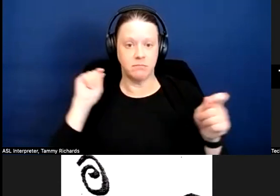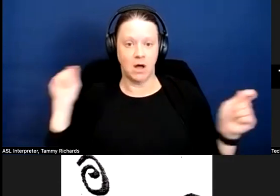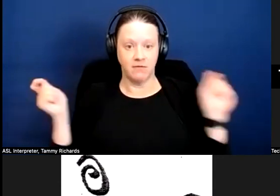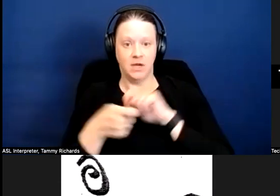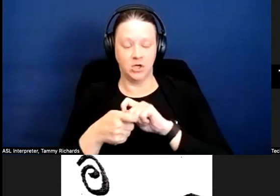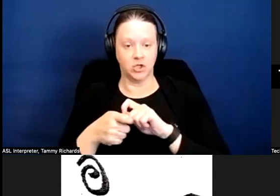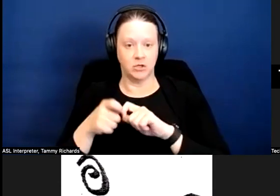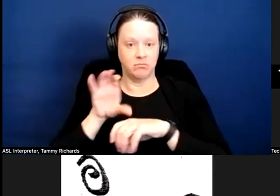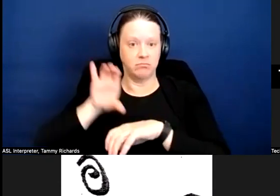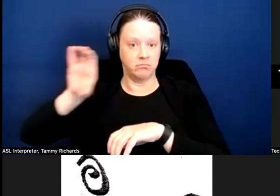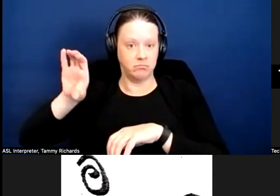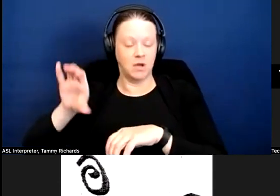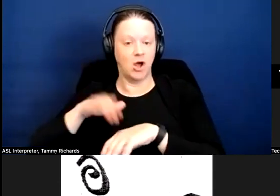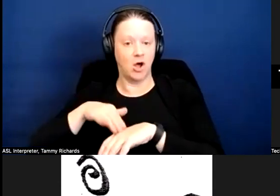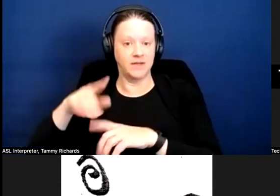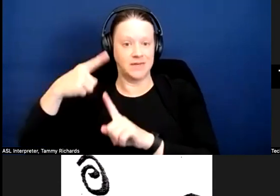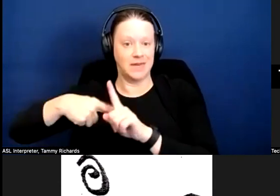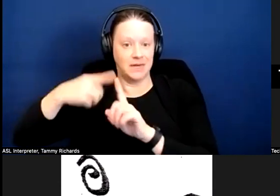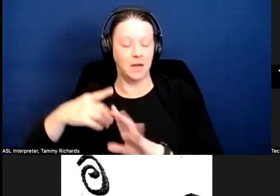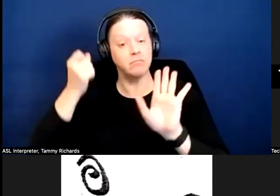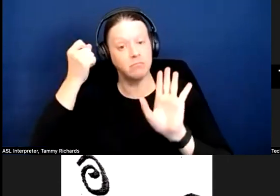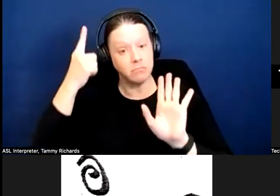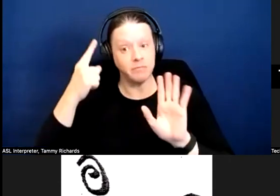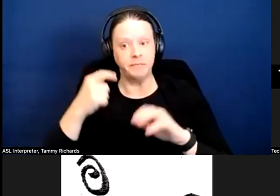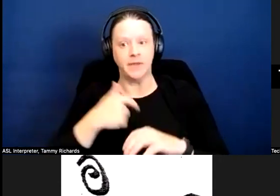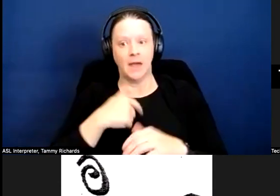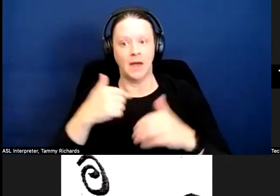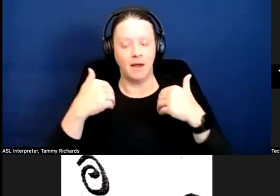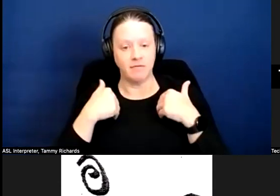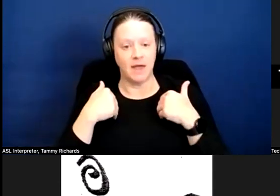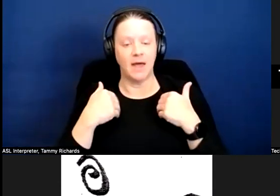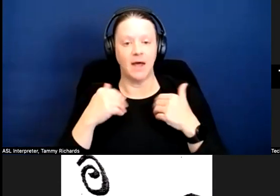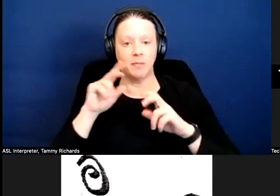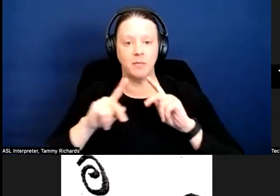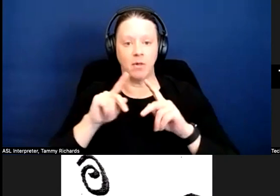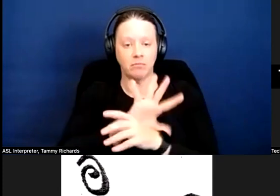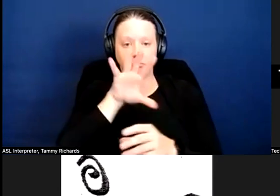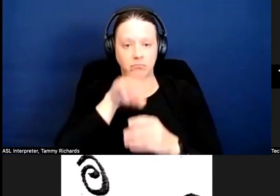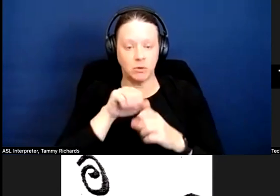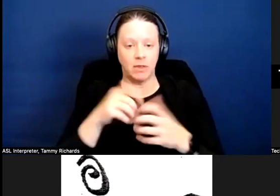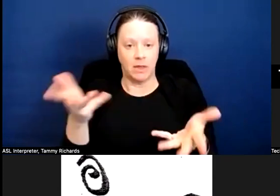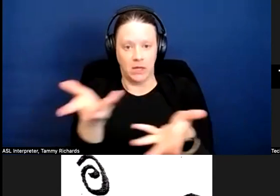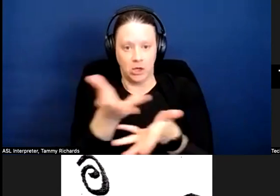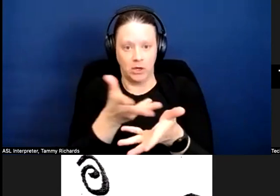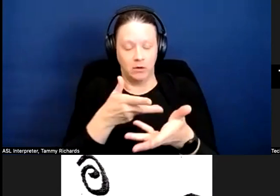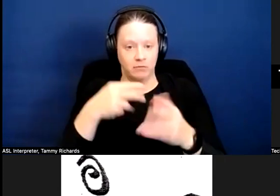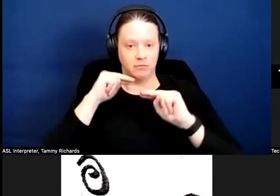That said, I have had people engage in an interactive process with their housing provider.